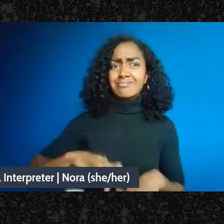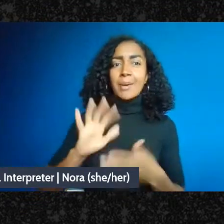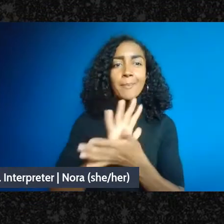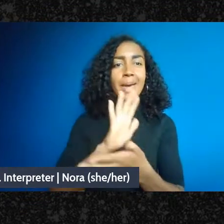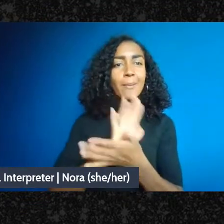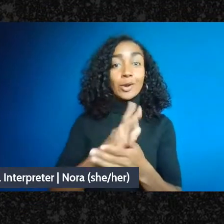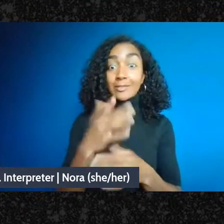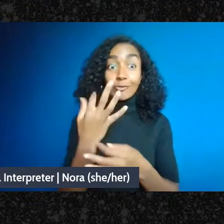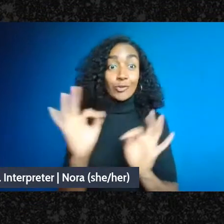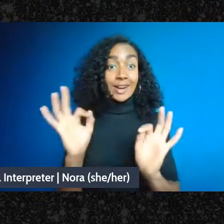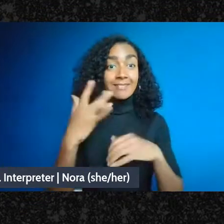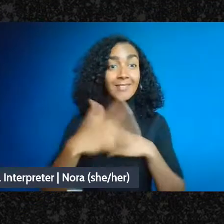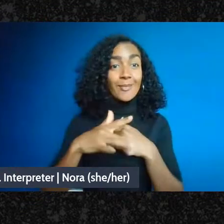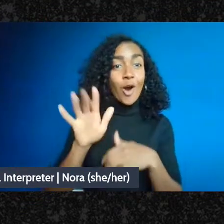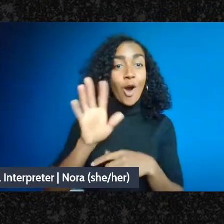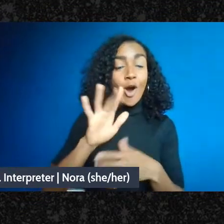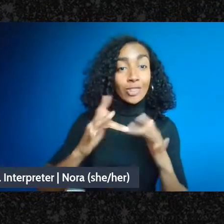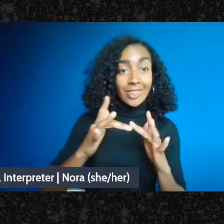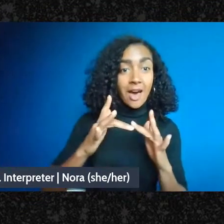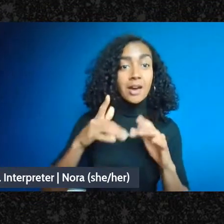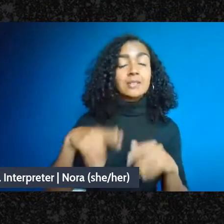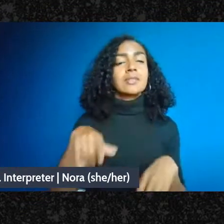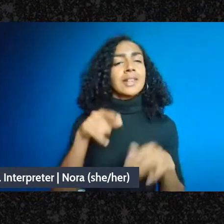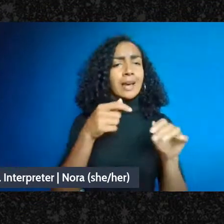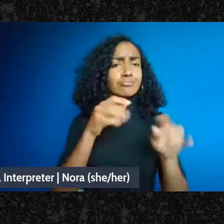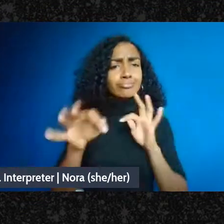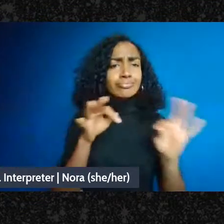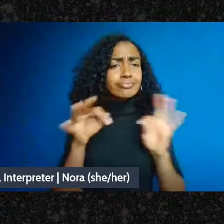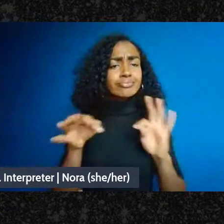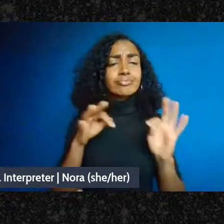that face mutual aid groups, I think someone's going to put the link in the chat right now.